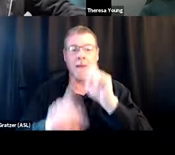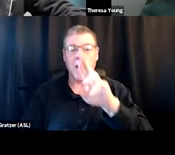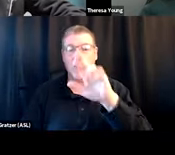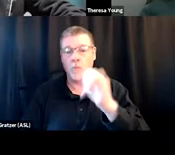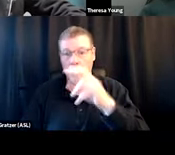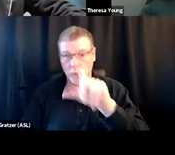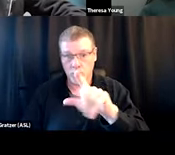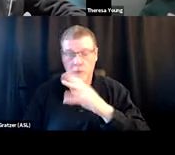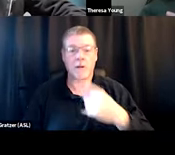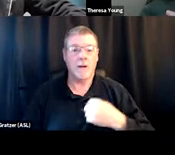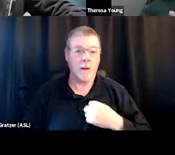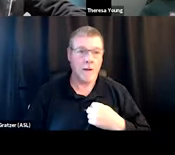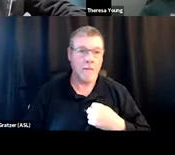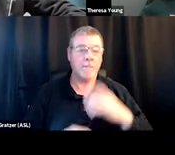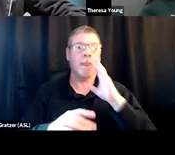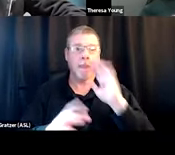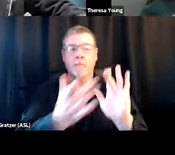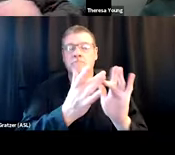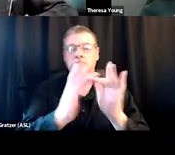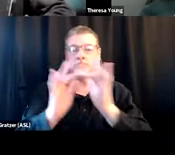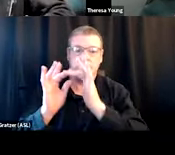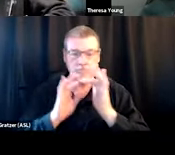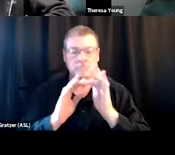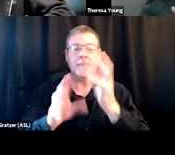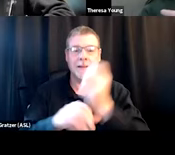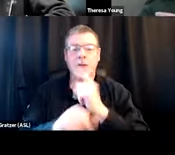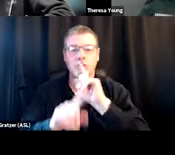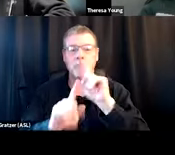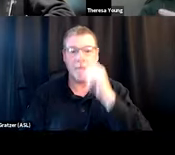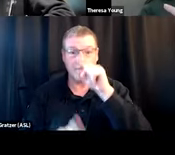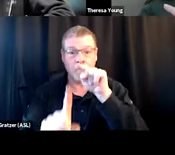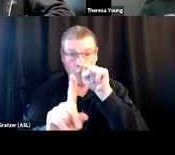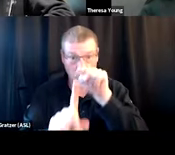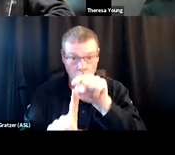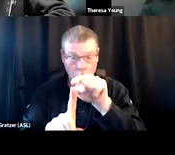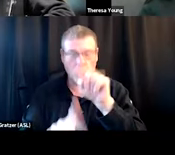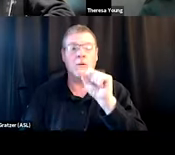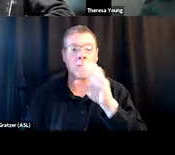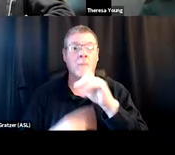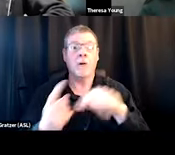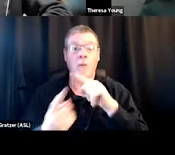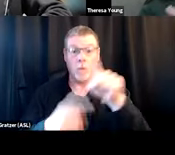and we'll, you know, tap into our networks and get a response for you. So when you do submit a question,